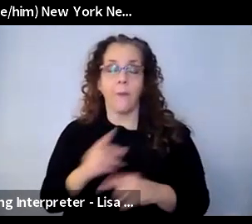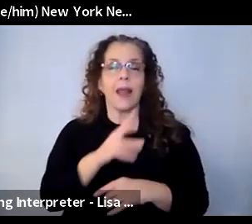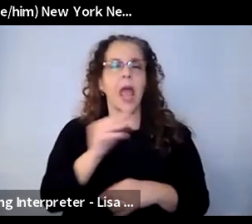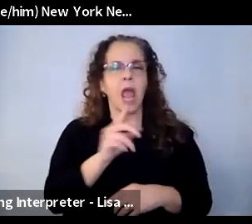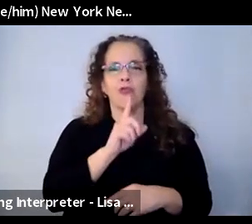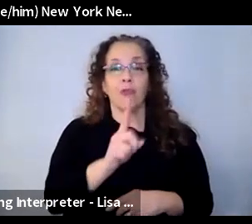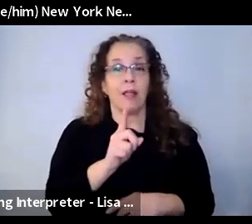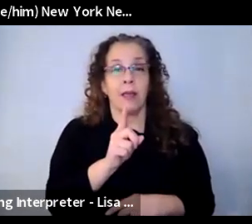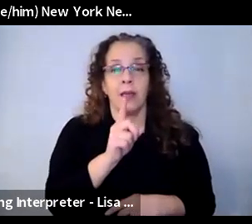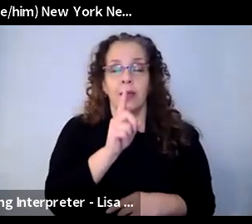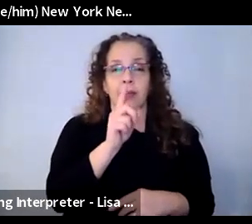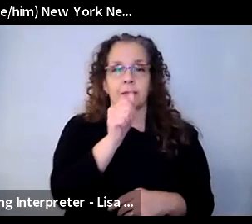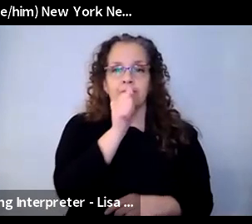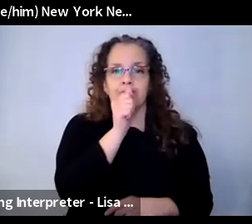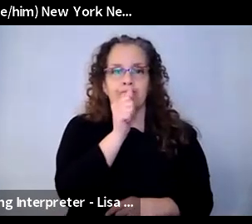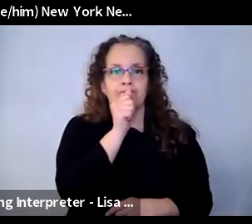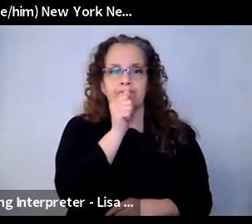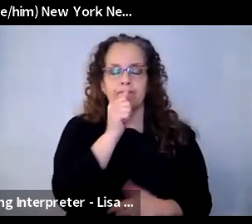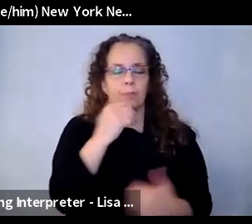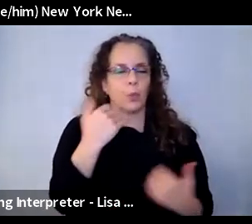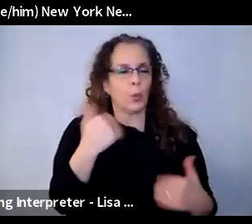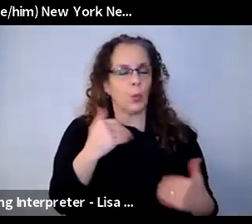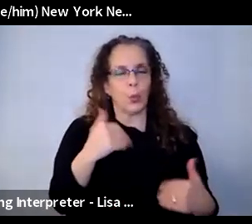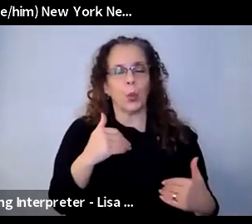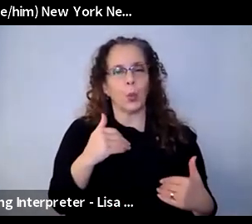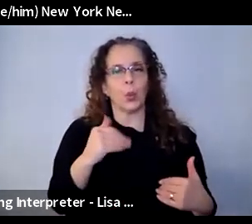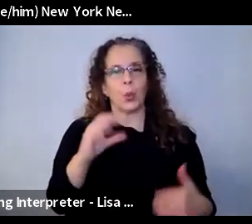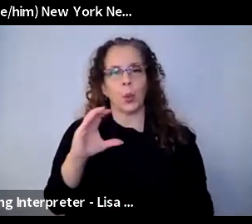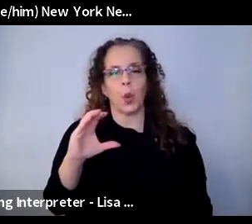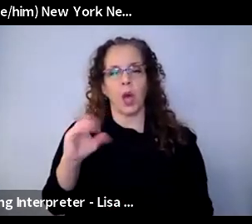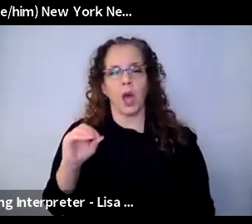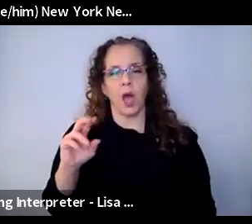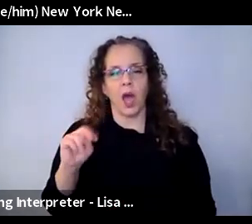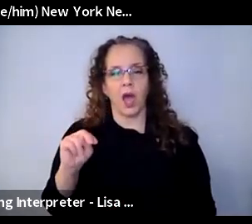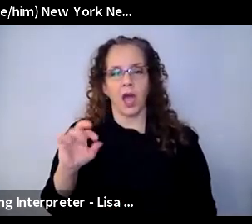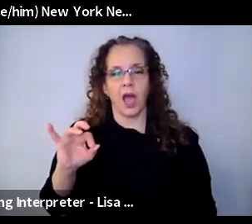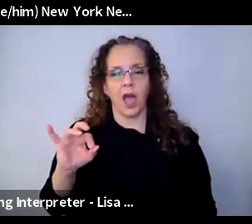of anything that we do when it comes to personal work or work